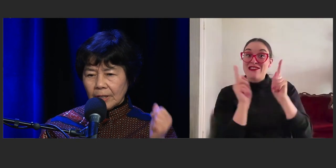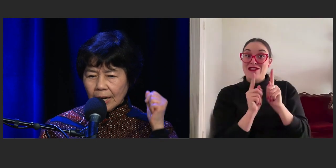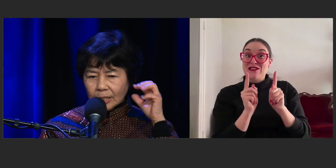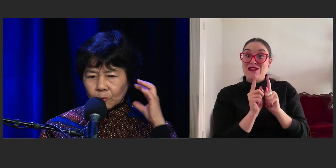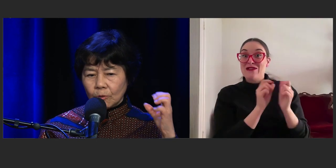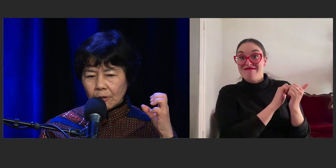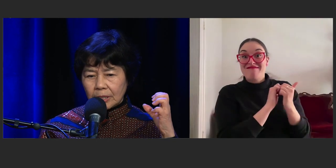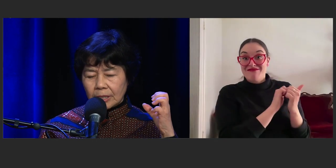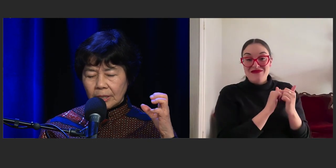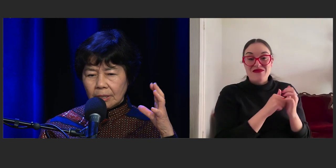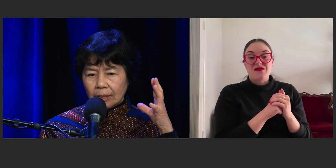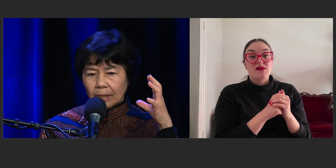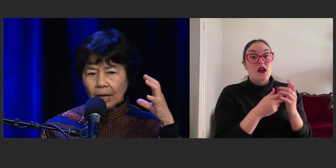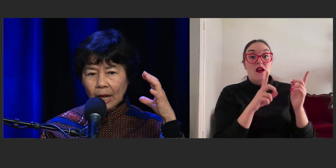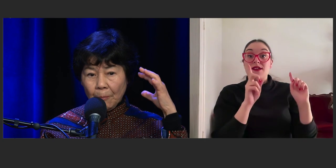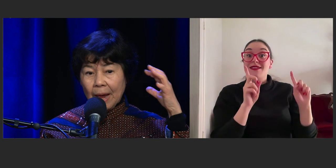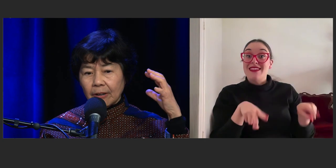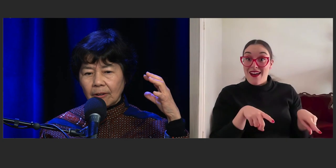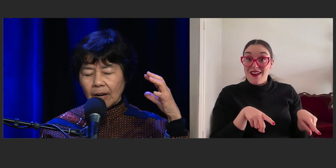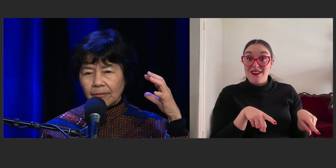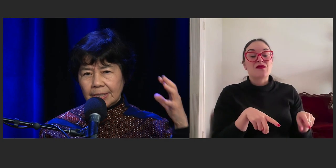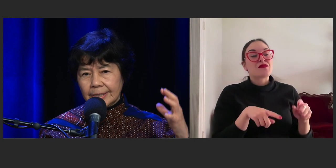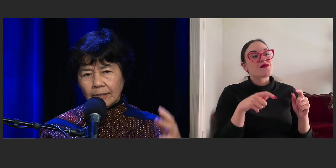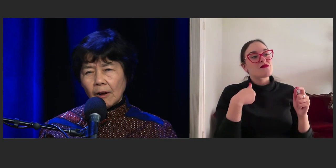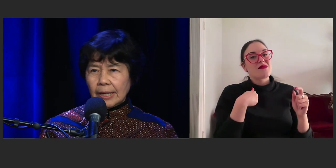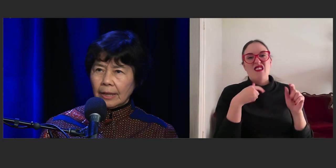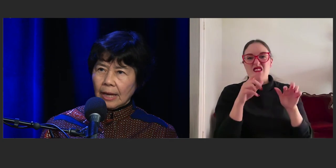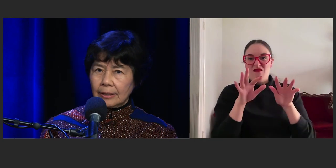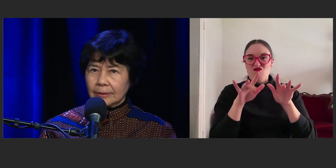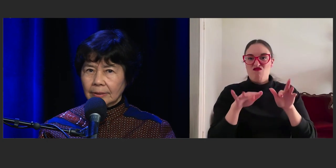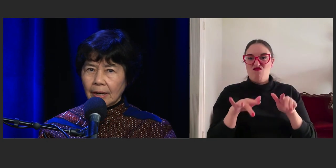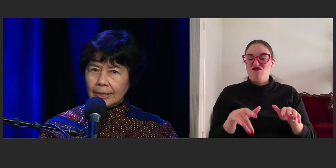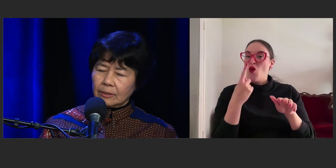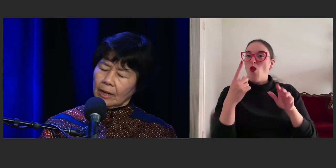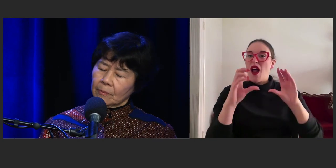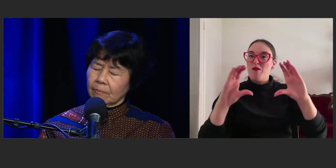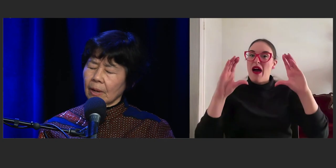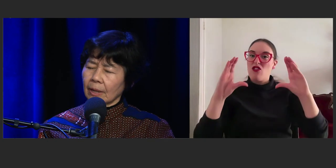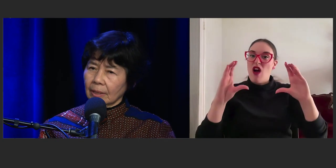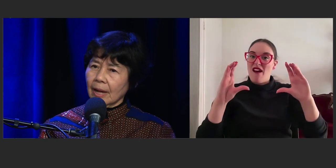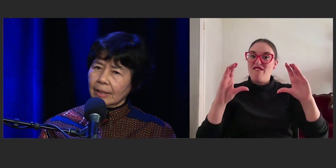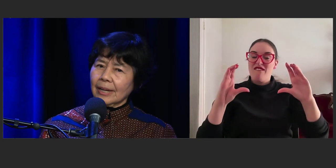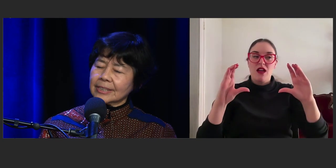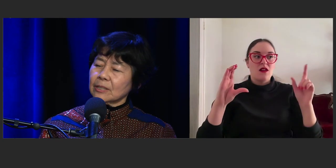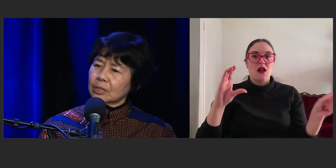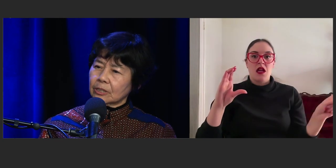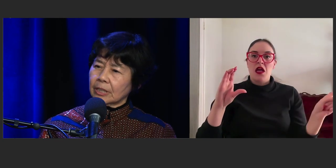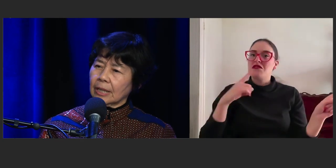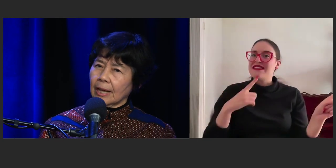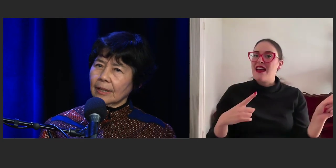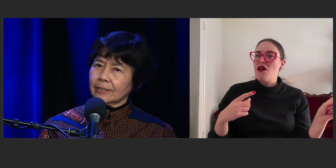and I just wrote a paragraph and he said, "Oh, I get that I could, "I see what you're getting at."